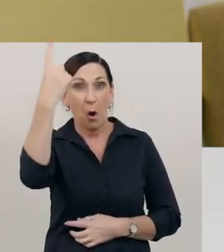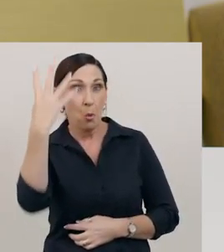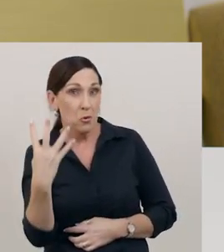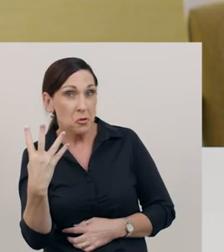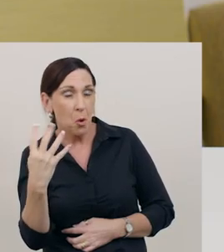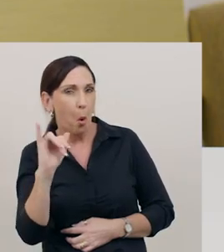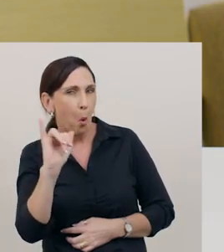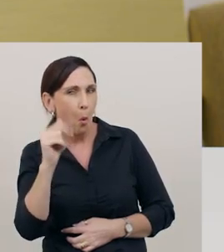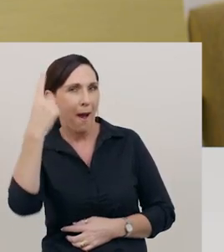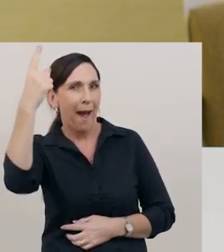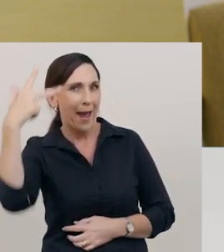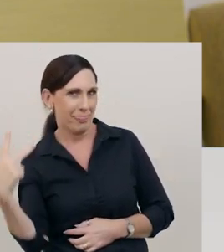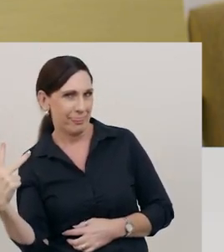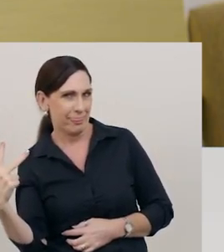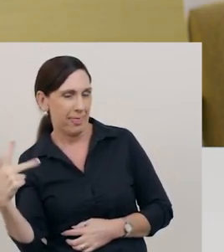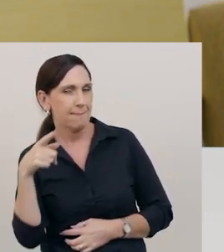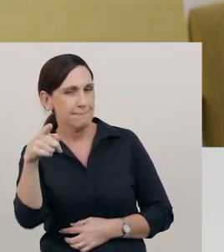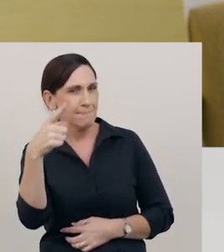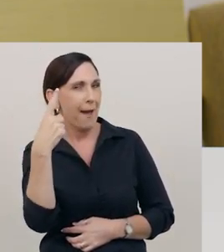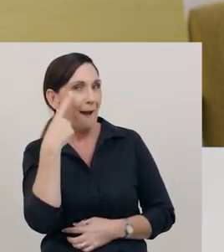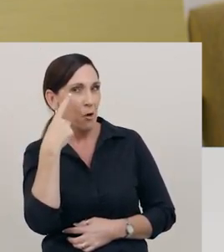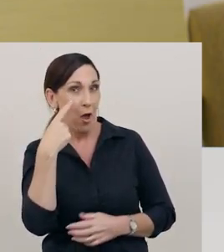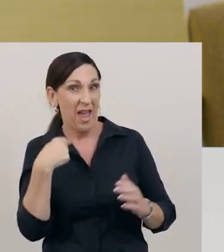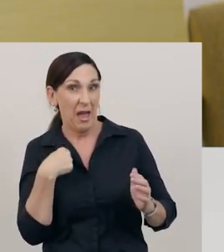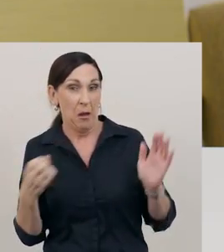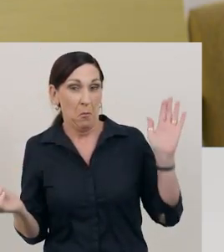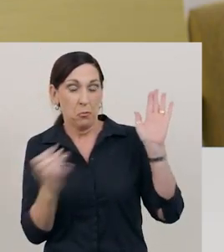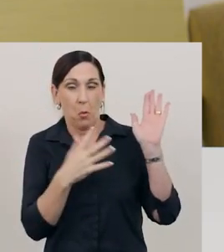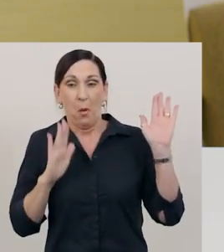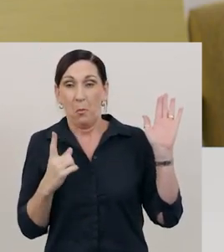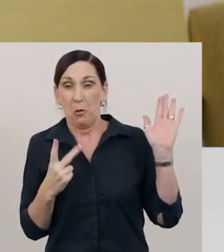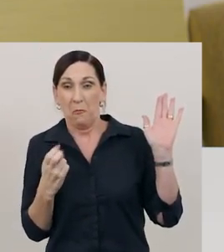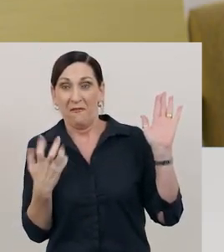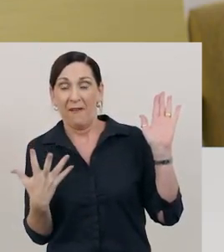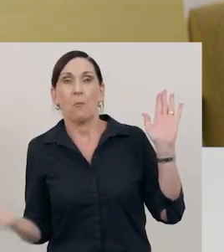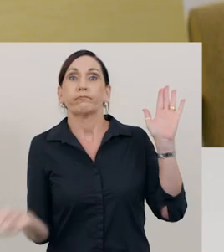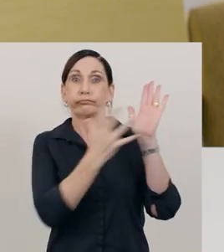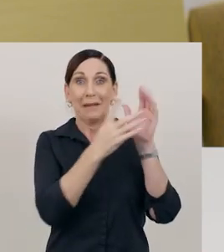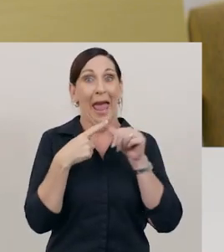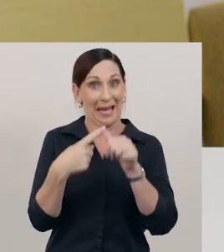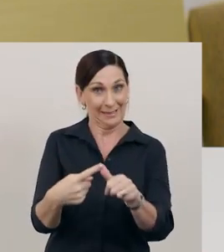I'll count five before I reveal the answer. Ready?